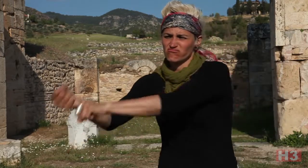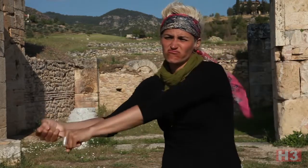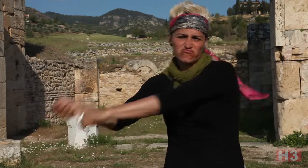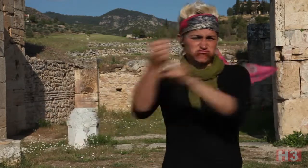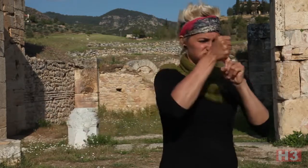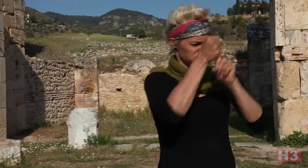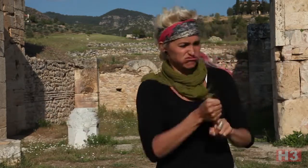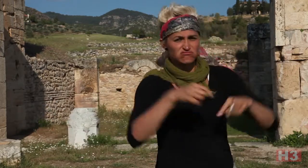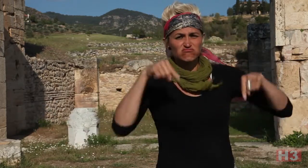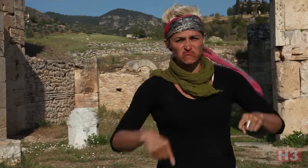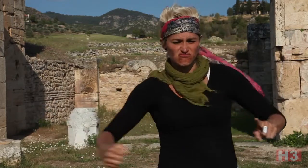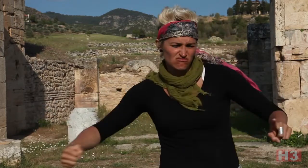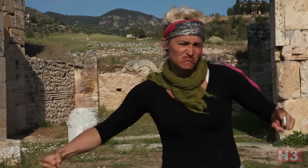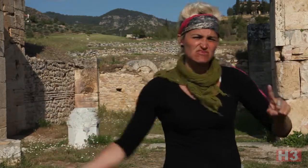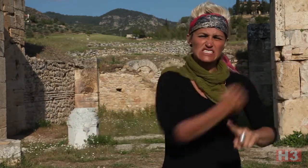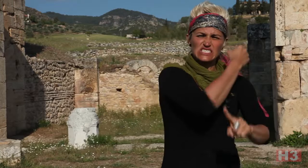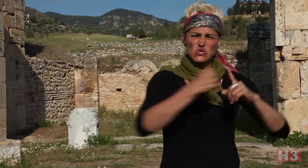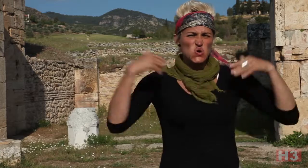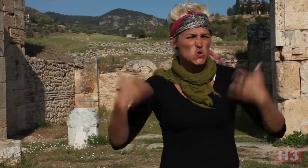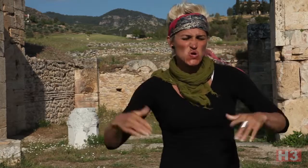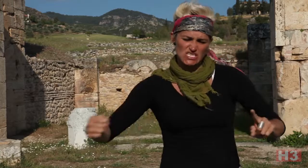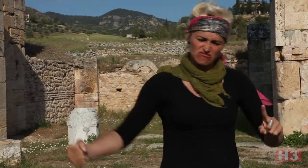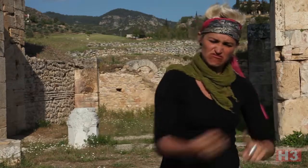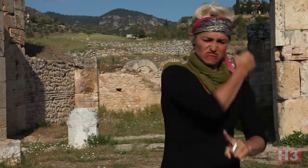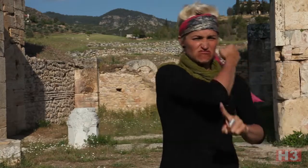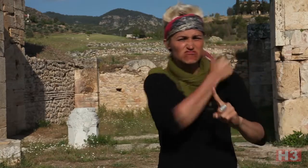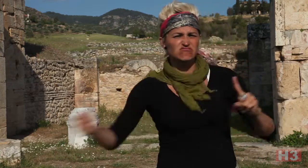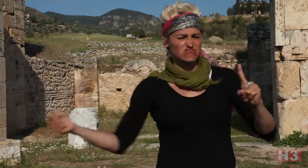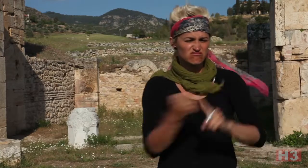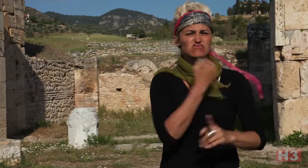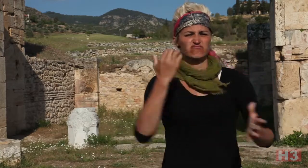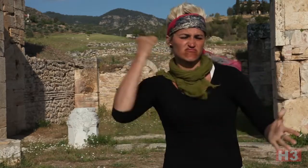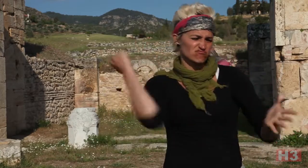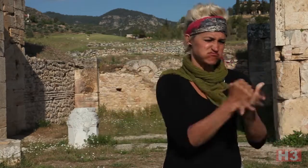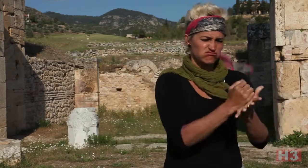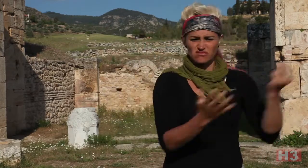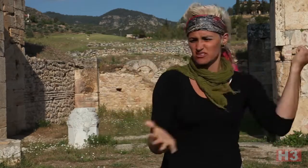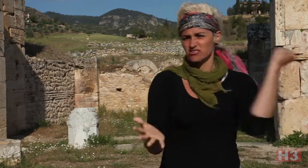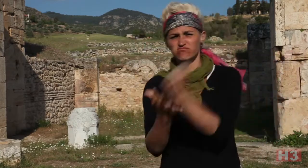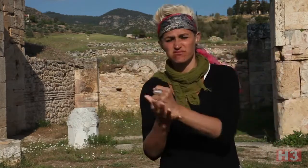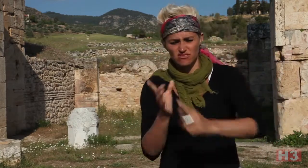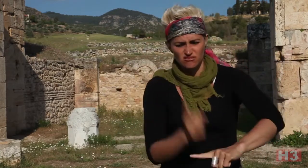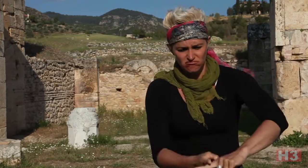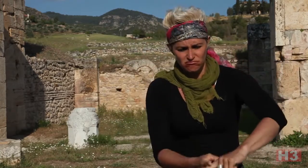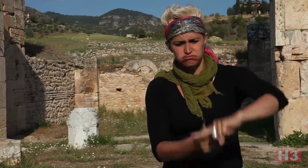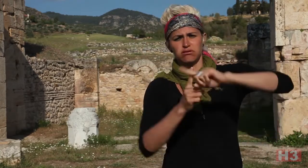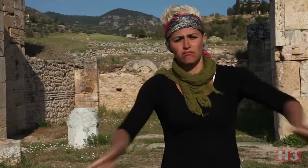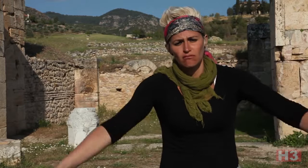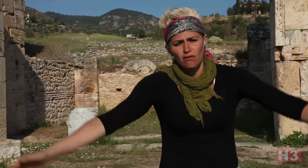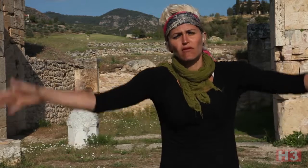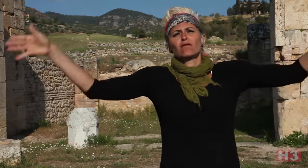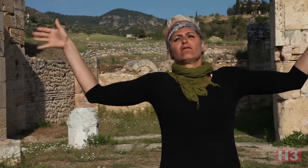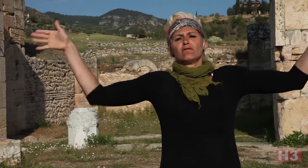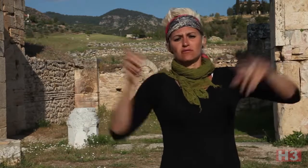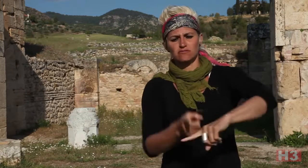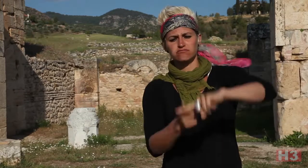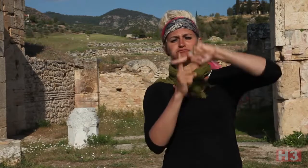They brought him here and tortured and crucified him.